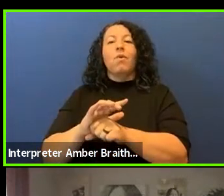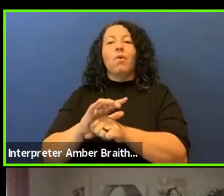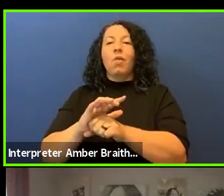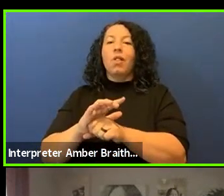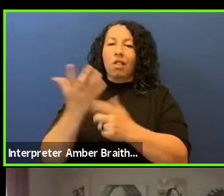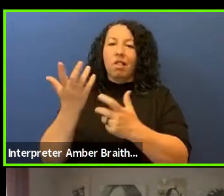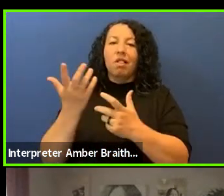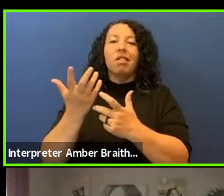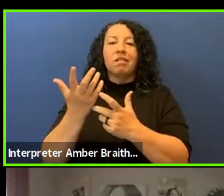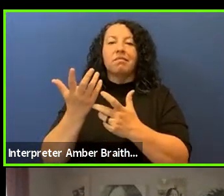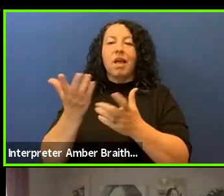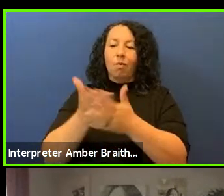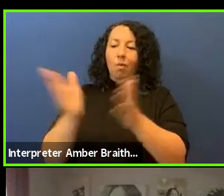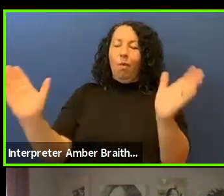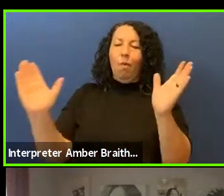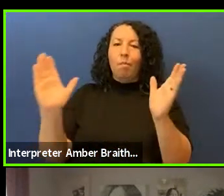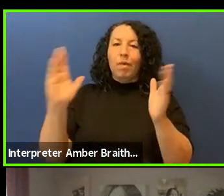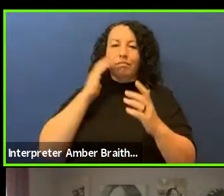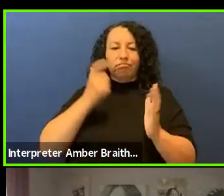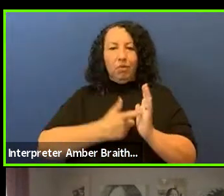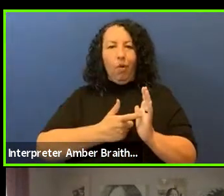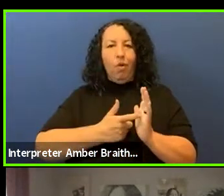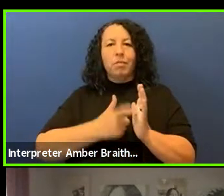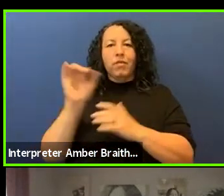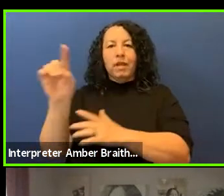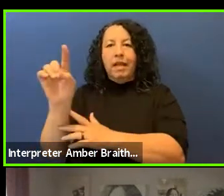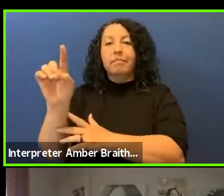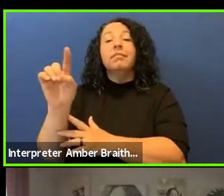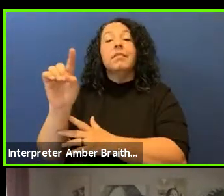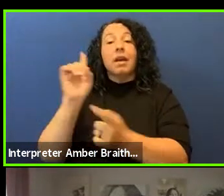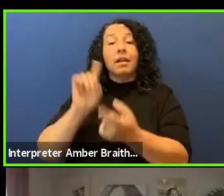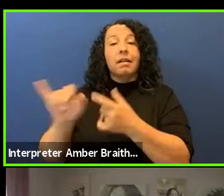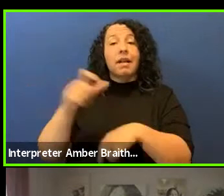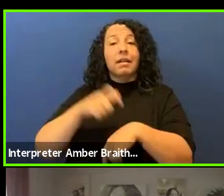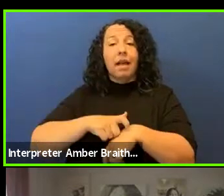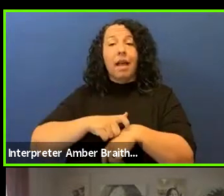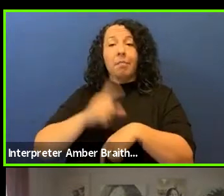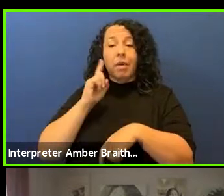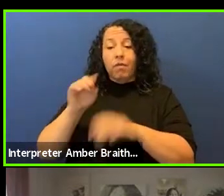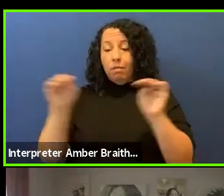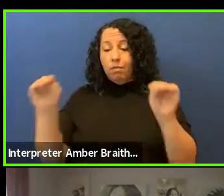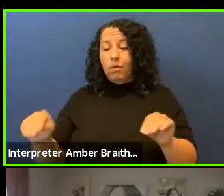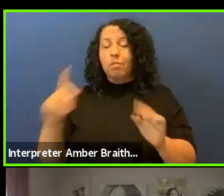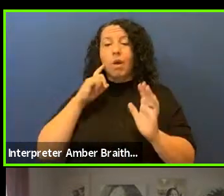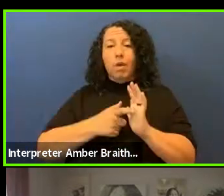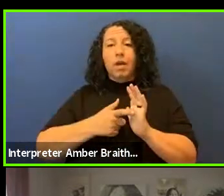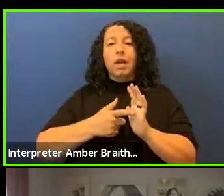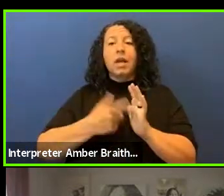Until then, and on behalf of the Museum, I recognize that we stand on Mannahatta,